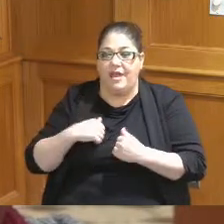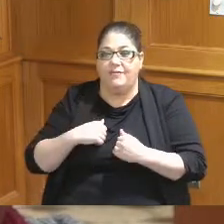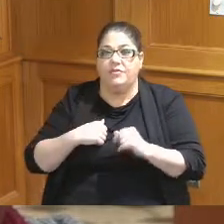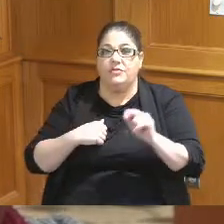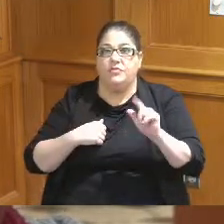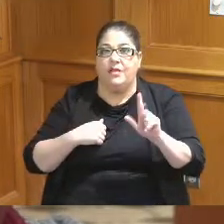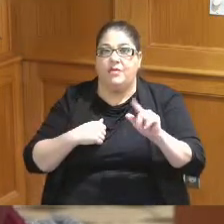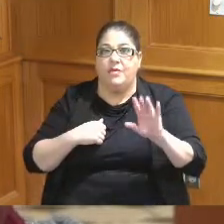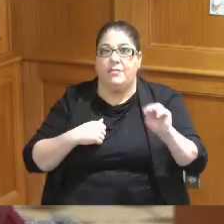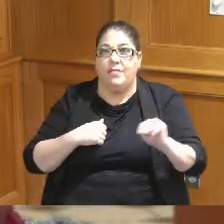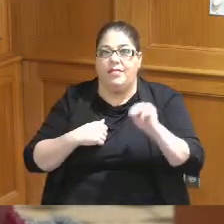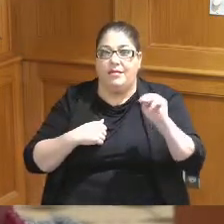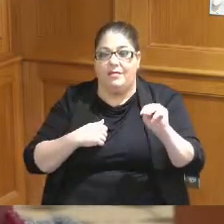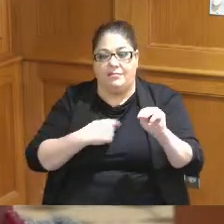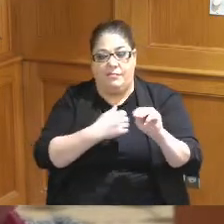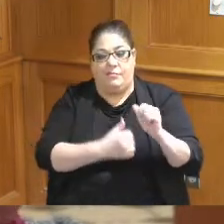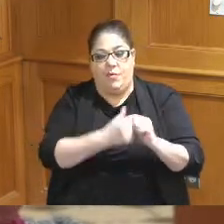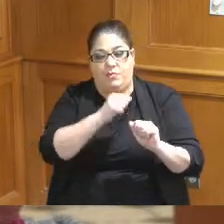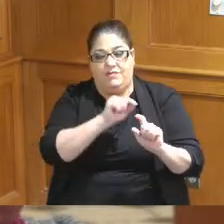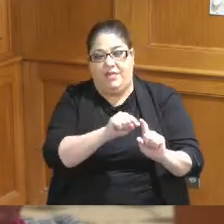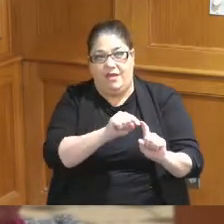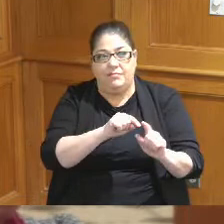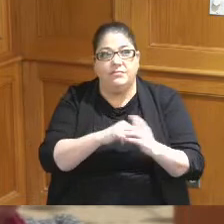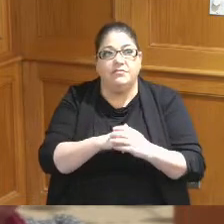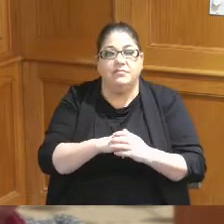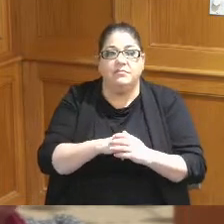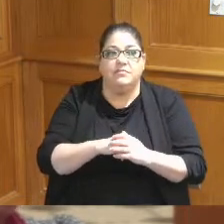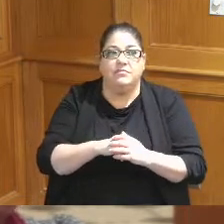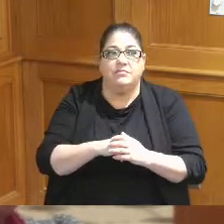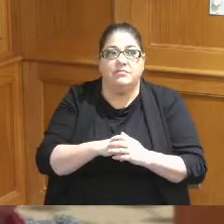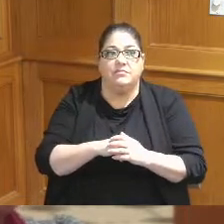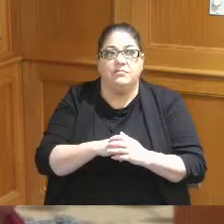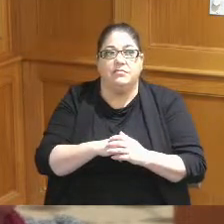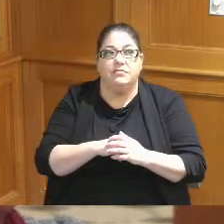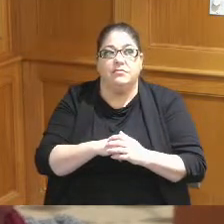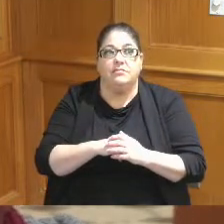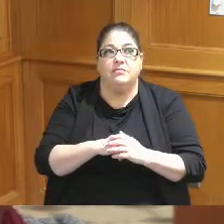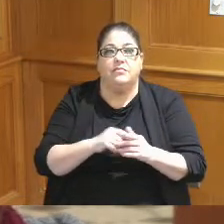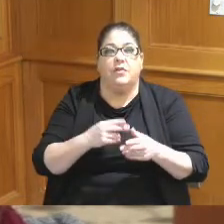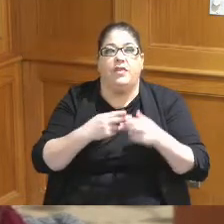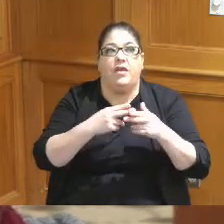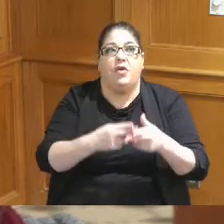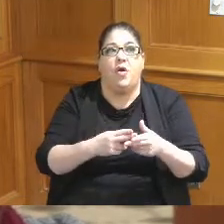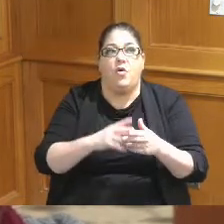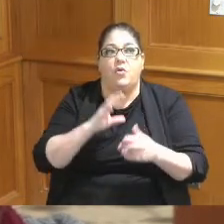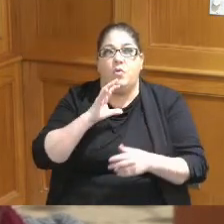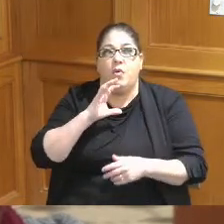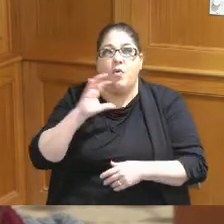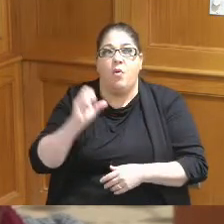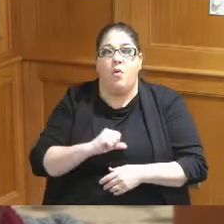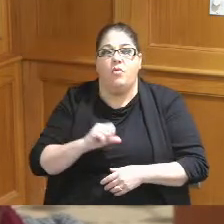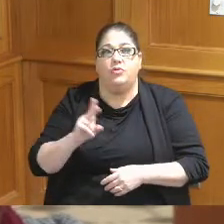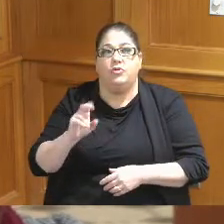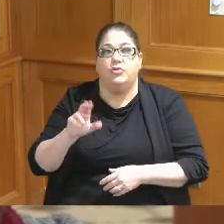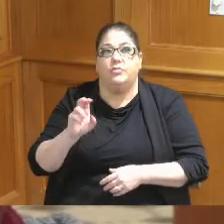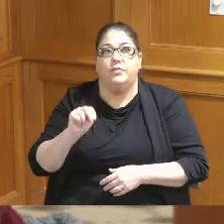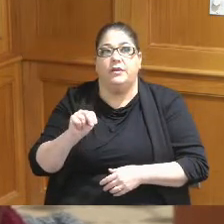are most of that is or what would they have referred to as old urban renewal TIF funds that